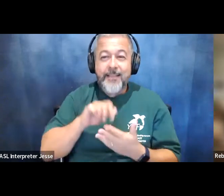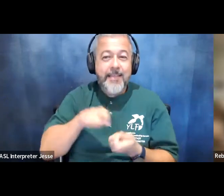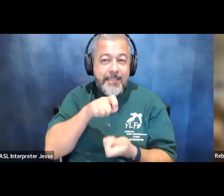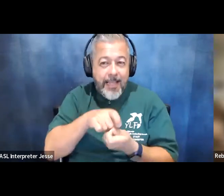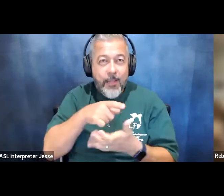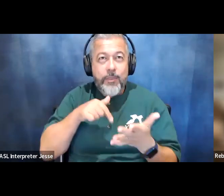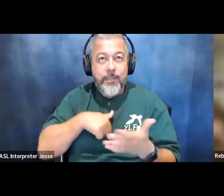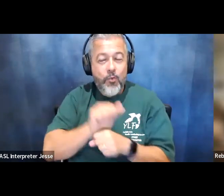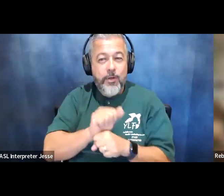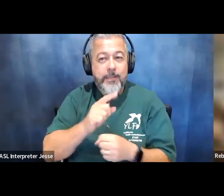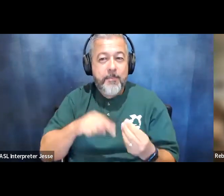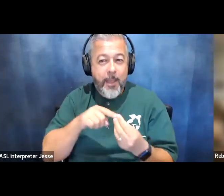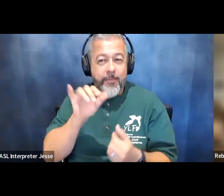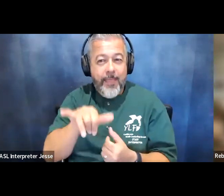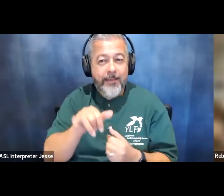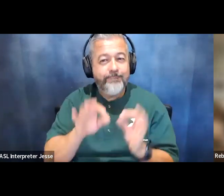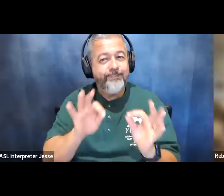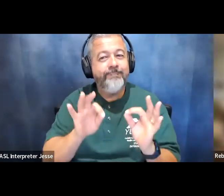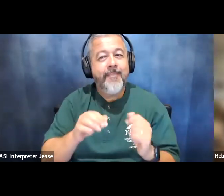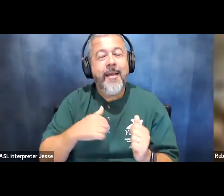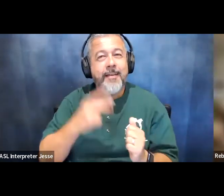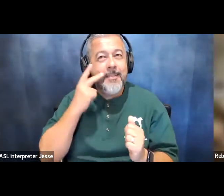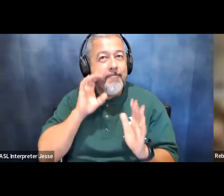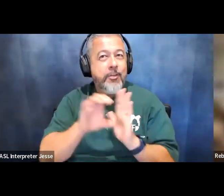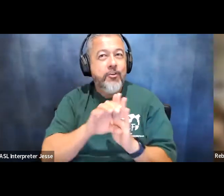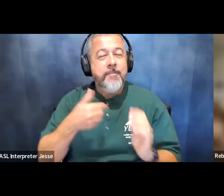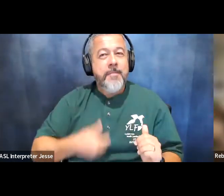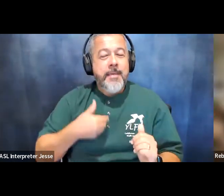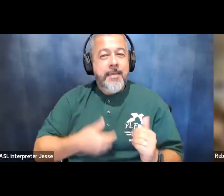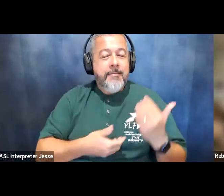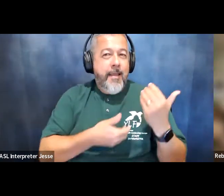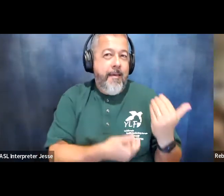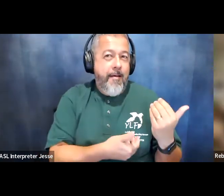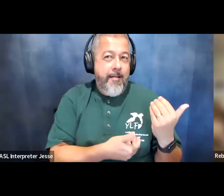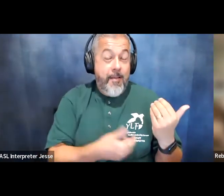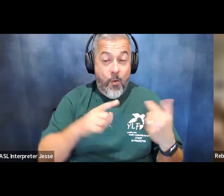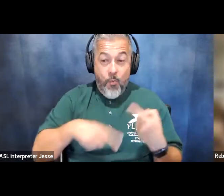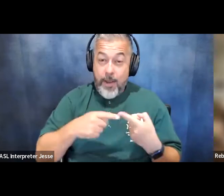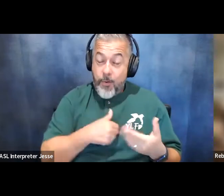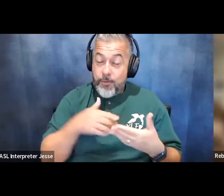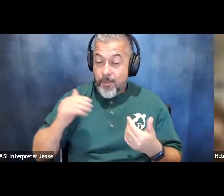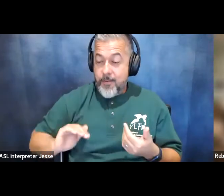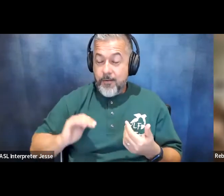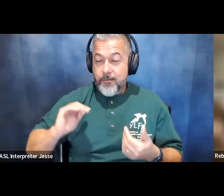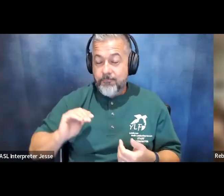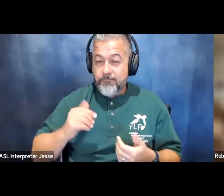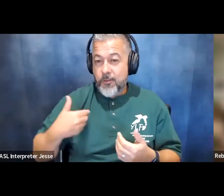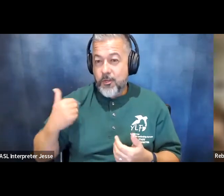about i you know there are pictures of me being held as a young child uh by paul stephen miller